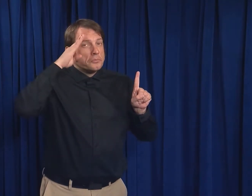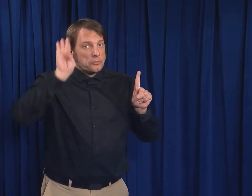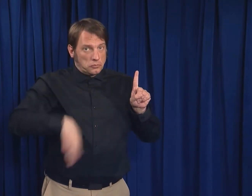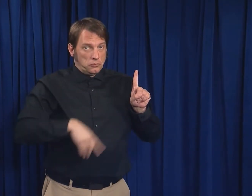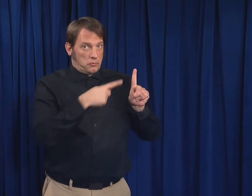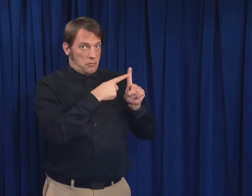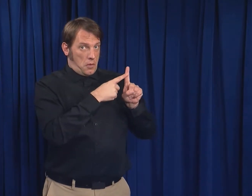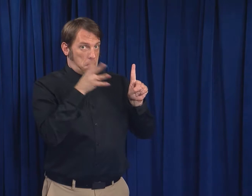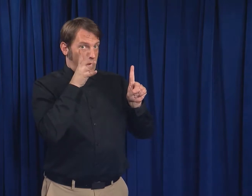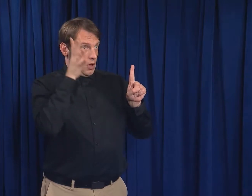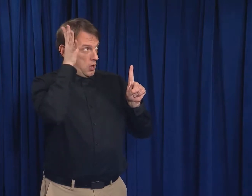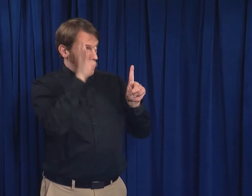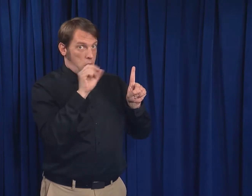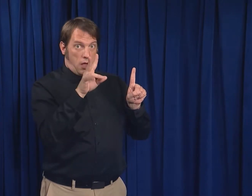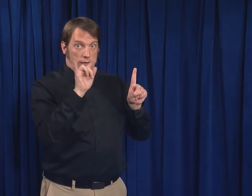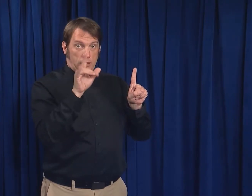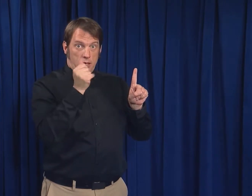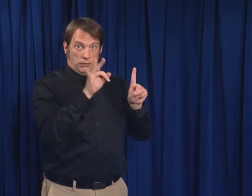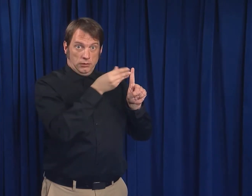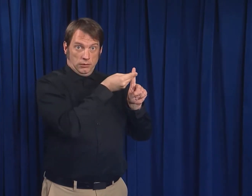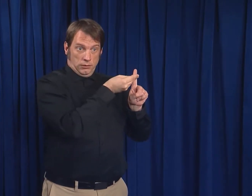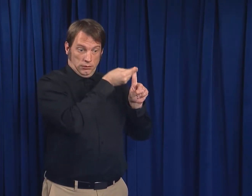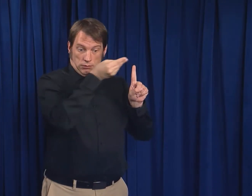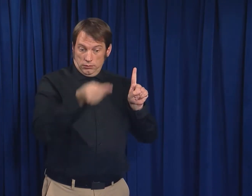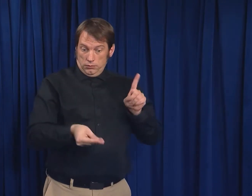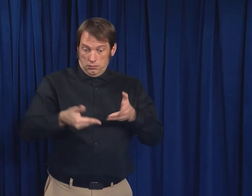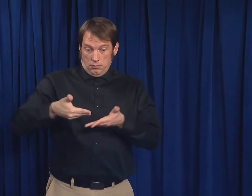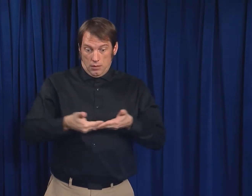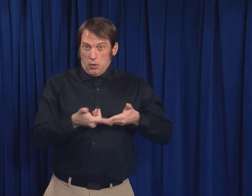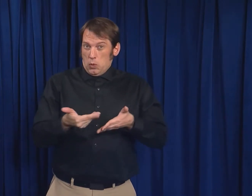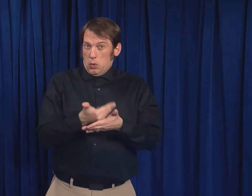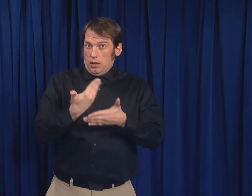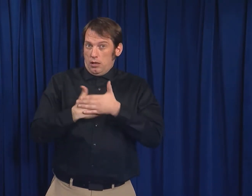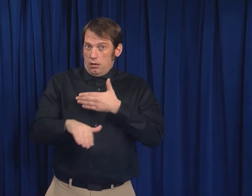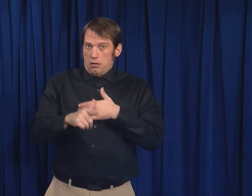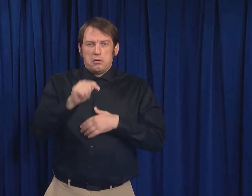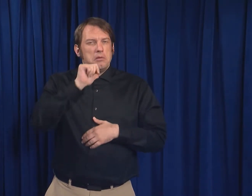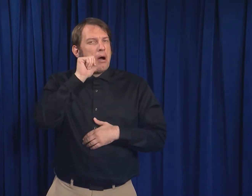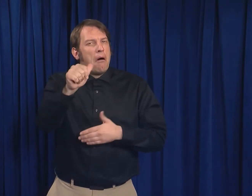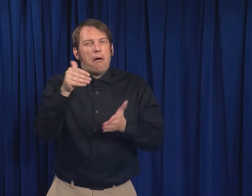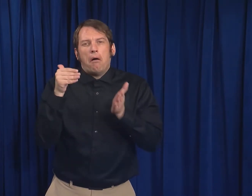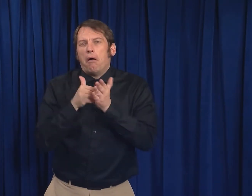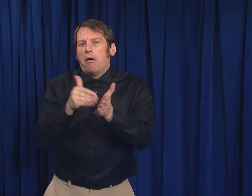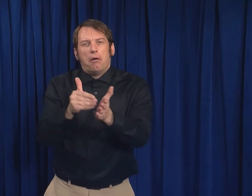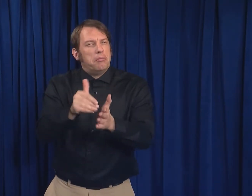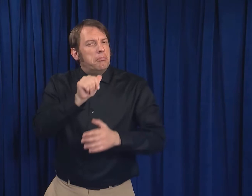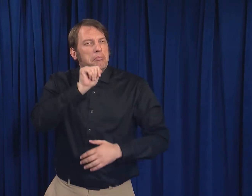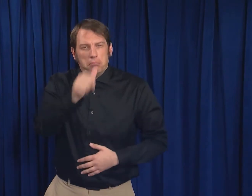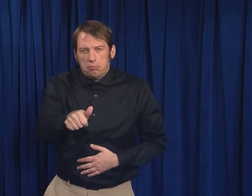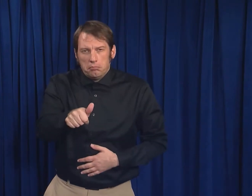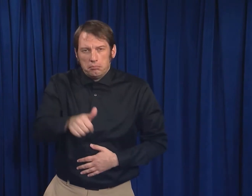It is not common for parents with COVID-19 to spread the virus to their newborn baby.